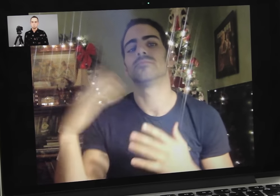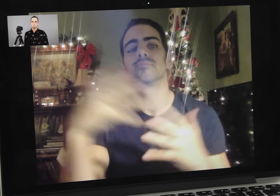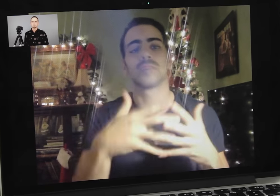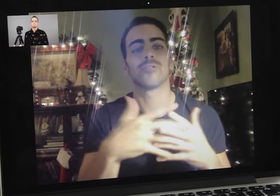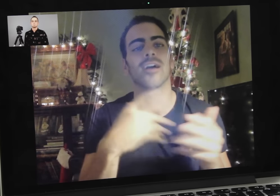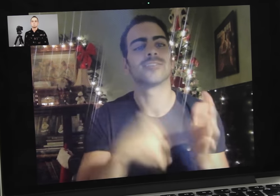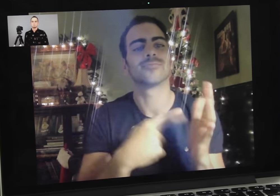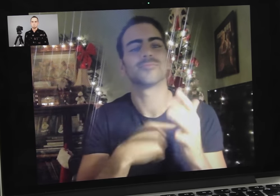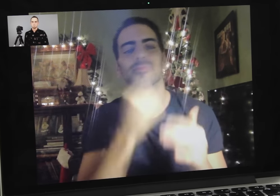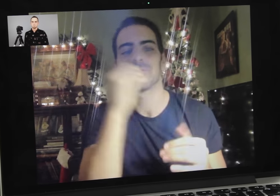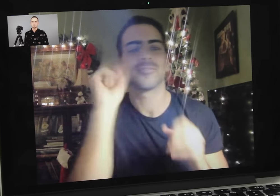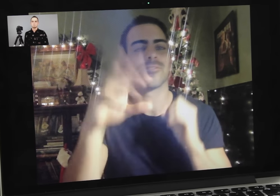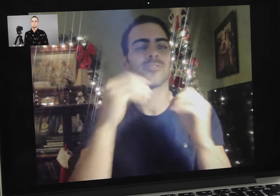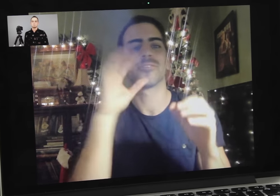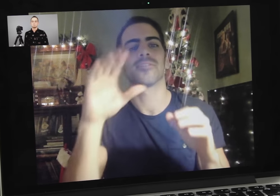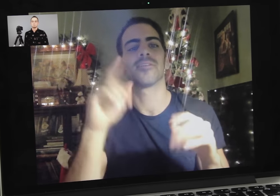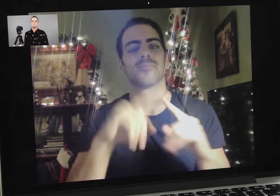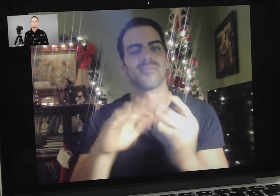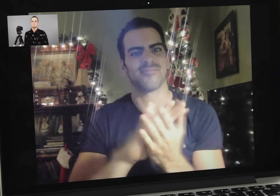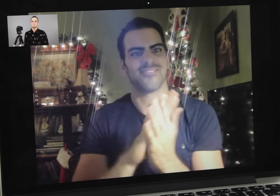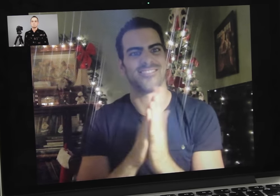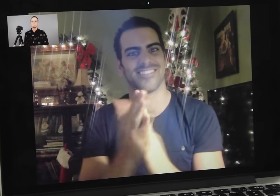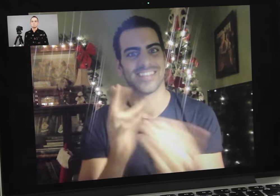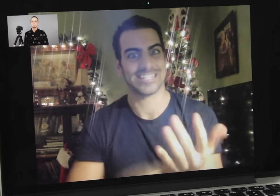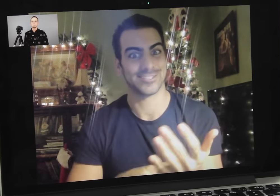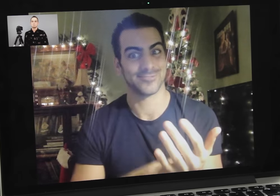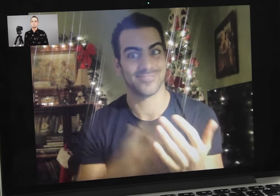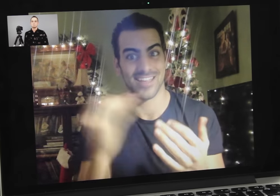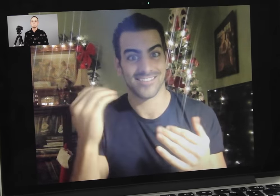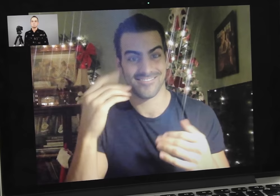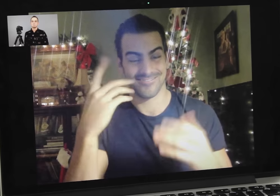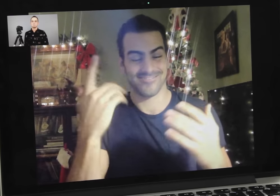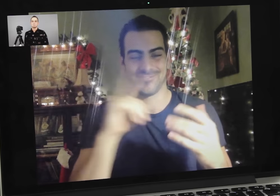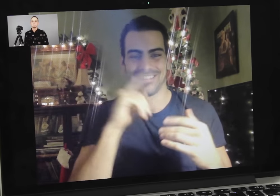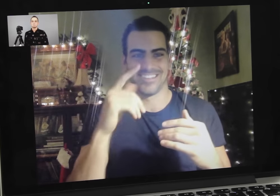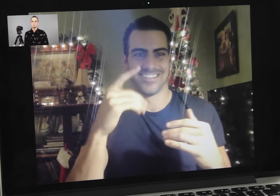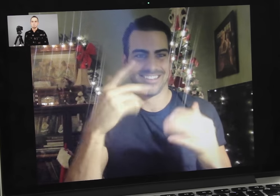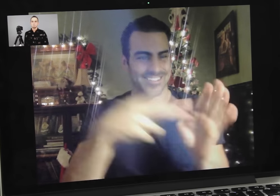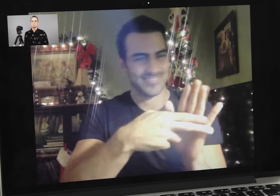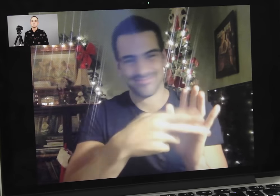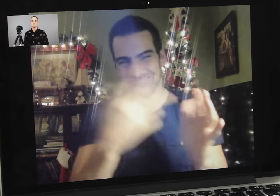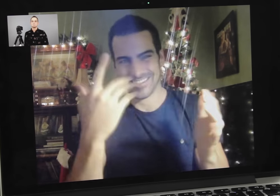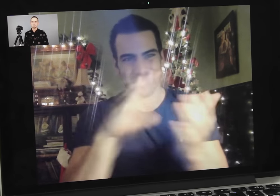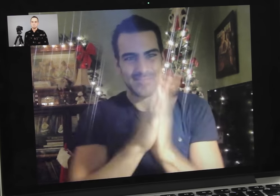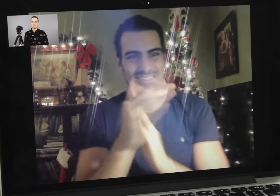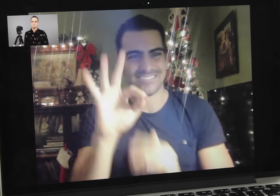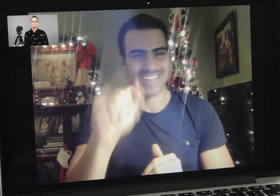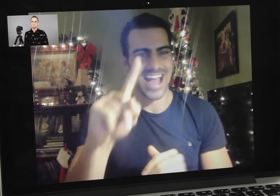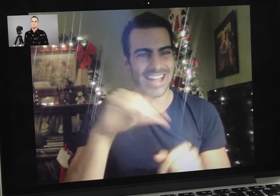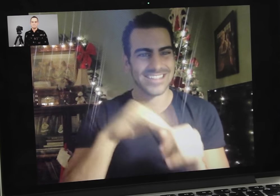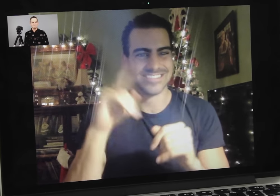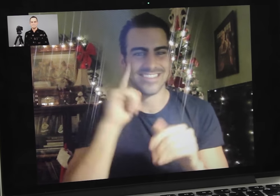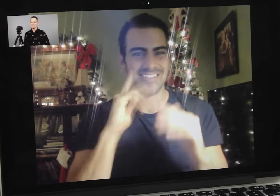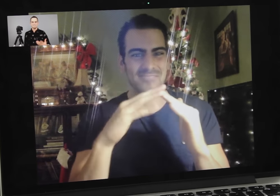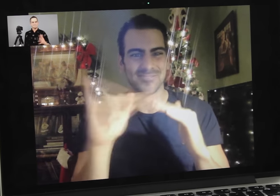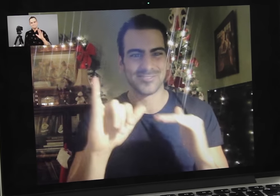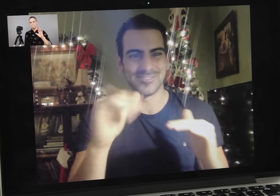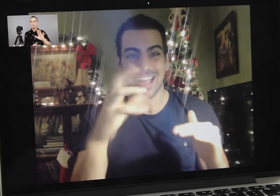In the U.S., I did this, and it became my signature, and it became a fad in the Deaf community,